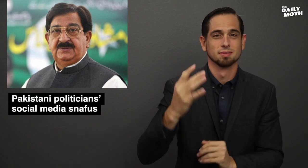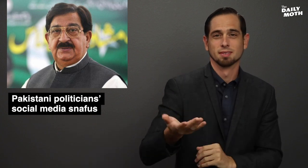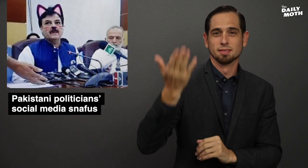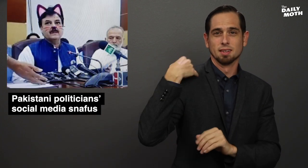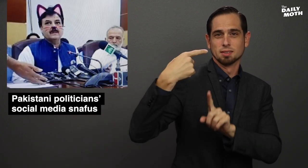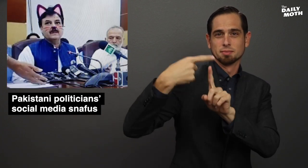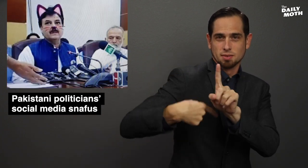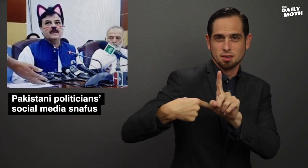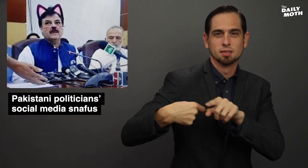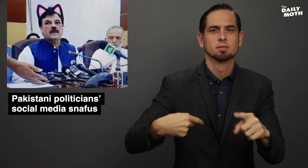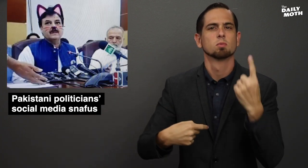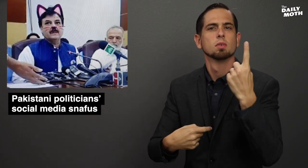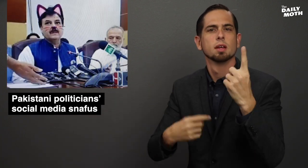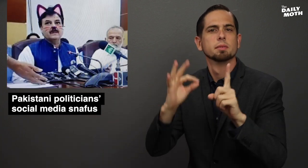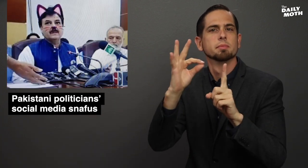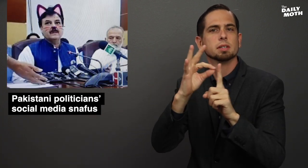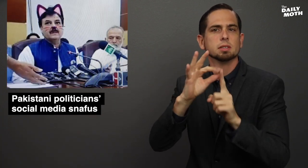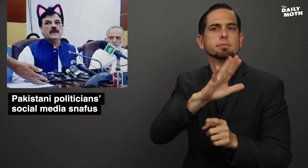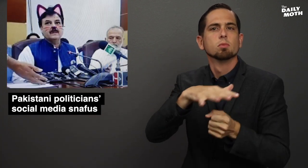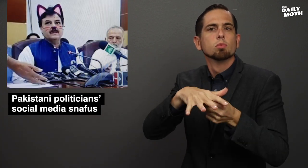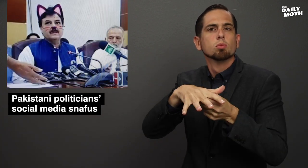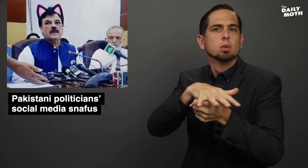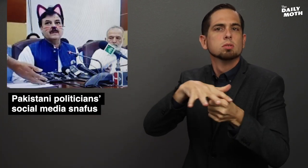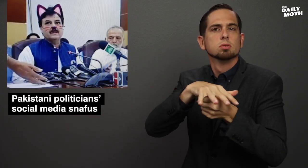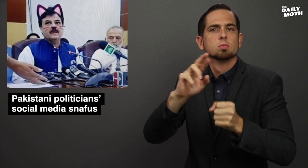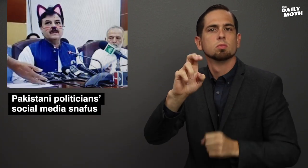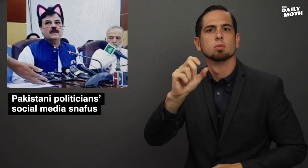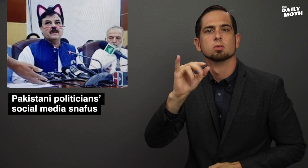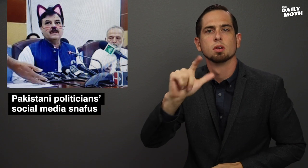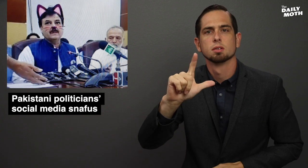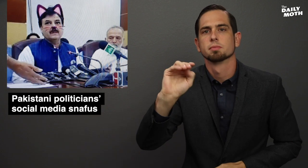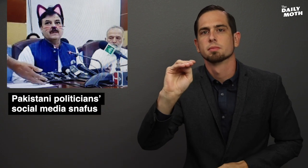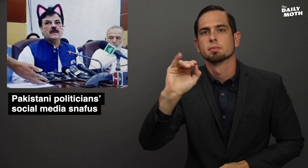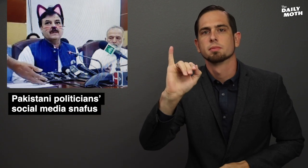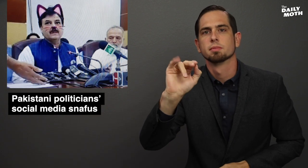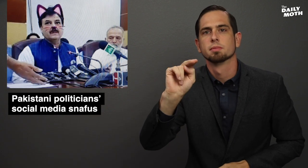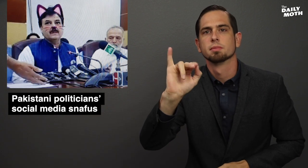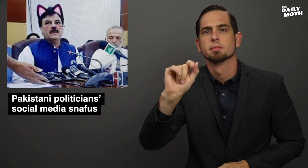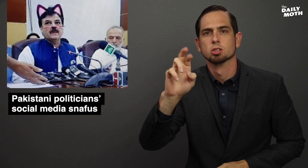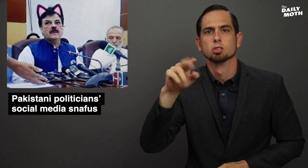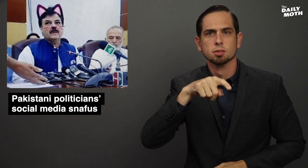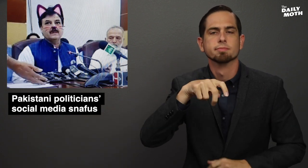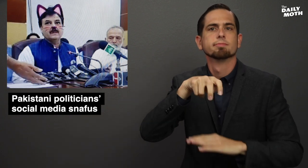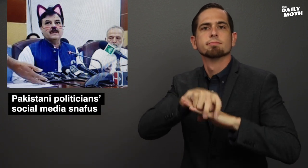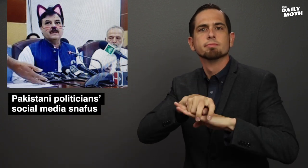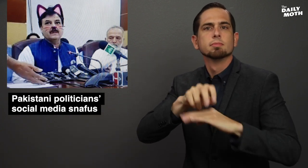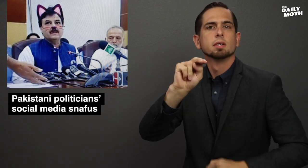last month while a Pakistani regional minister was giving